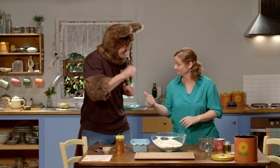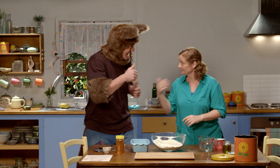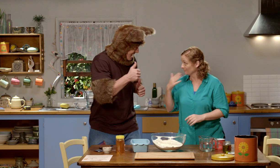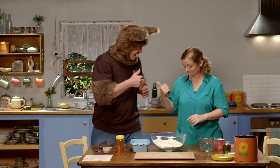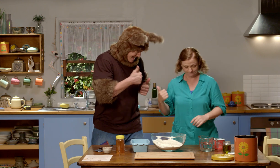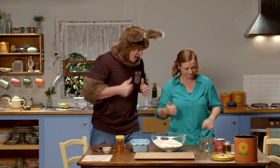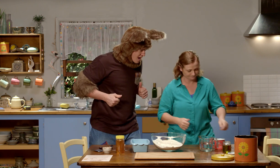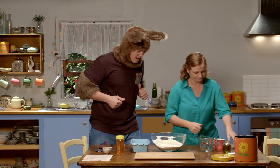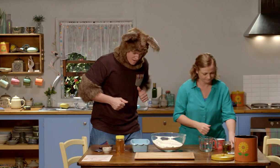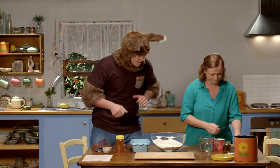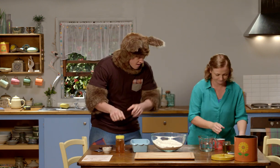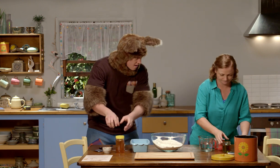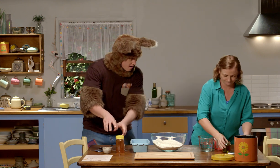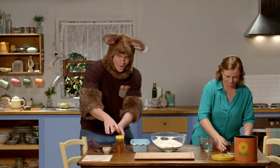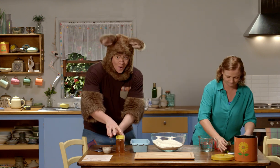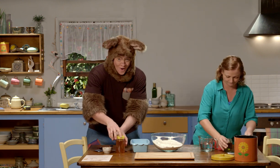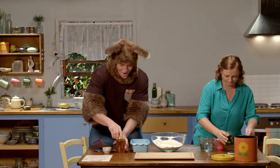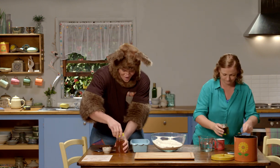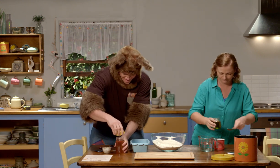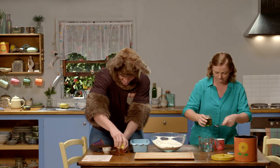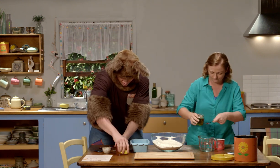Okay. All right.